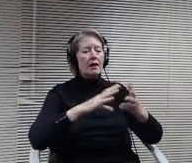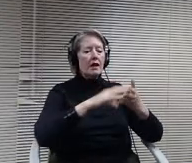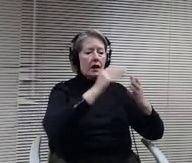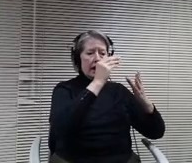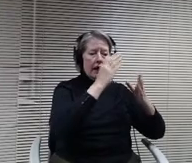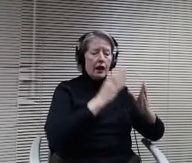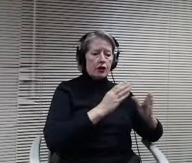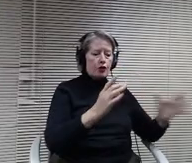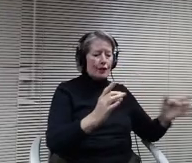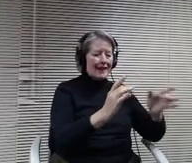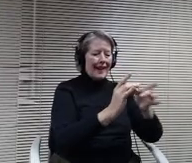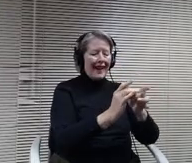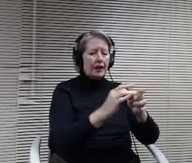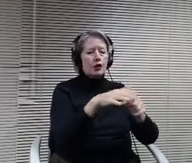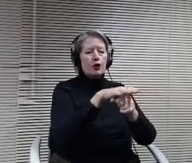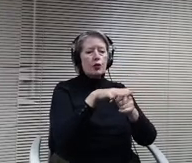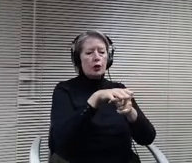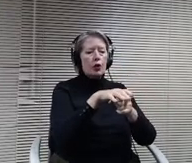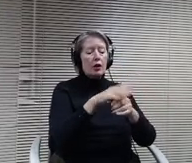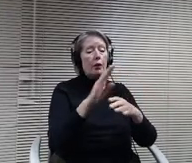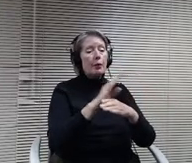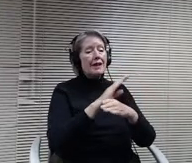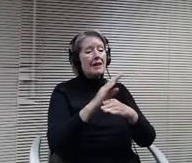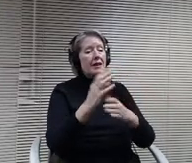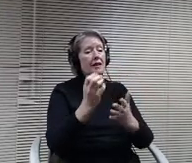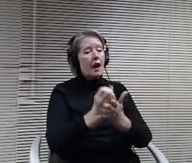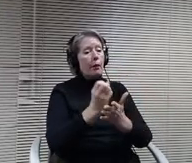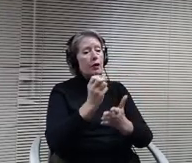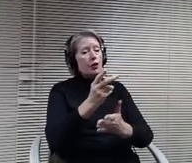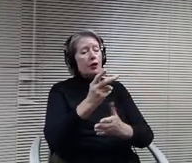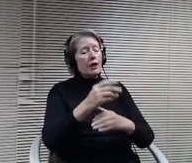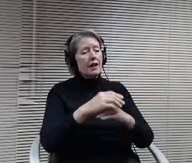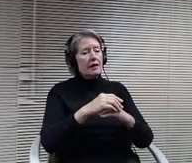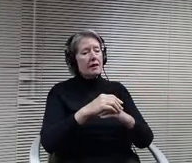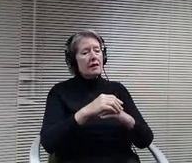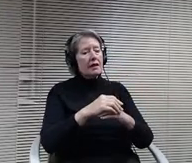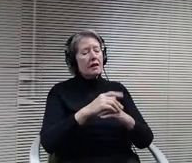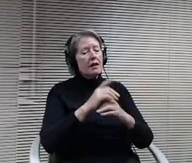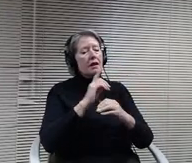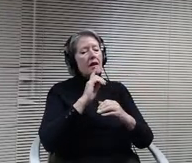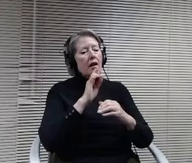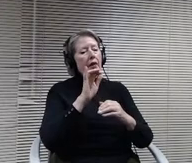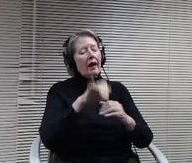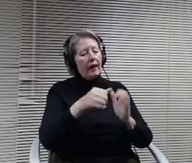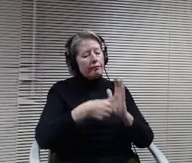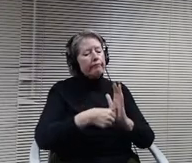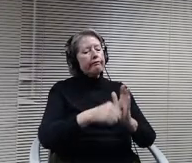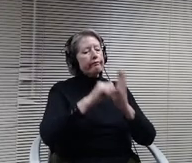very huge and bringing that home I think is a huge benefit for it. So before Paul goes on, so thank you.